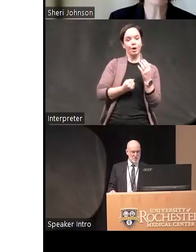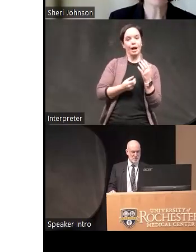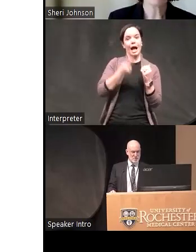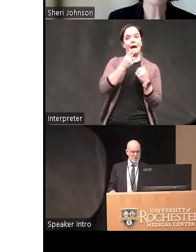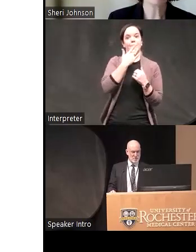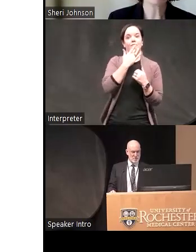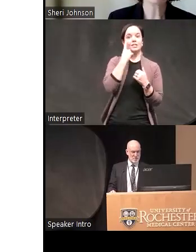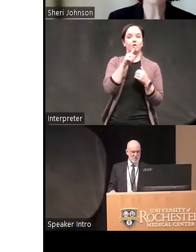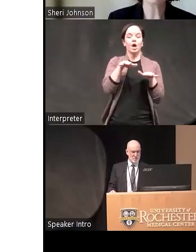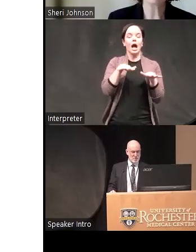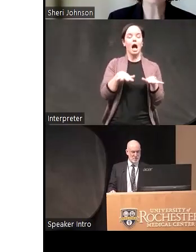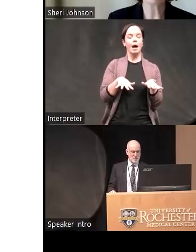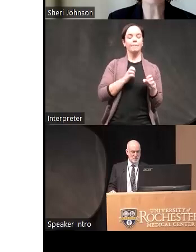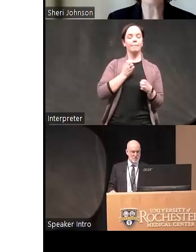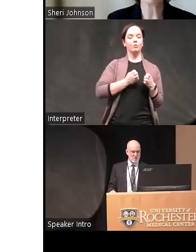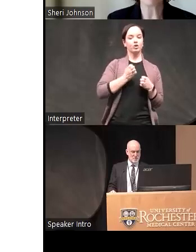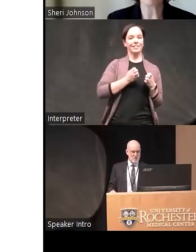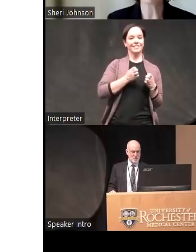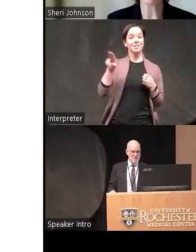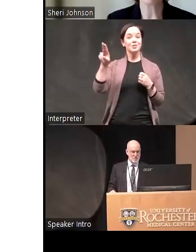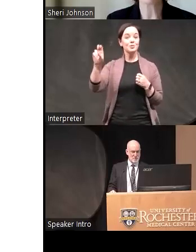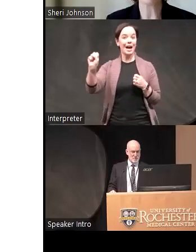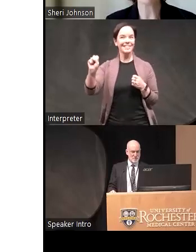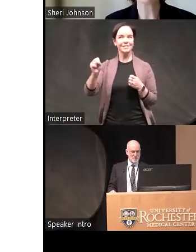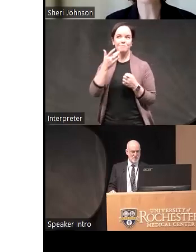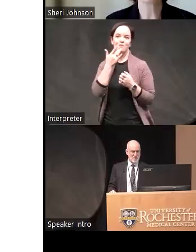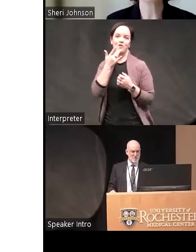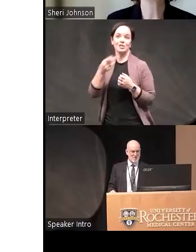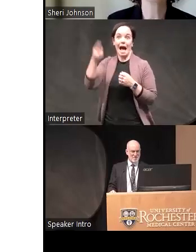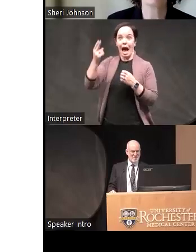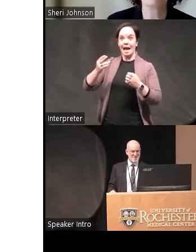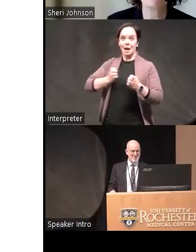if you think about the U.S we're greedy for high arousal emotions so if you ask somebody how they